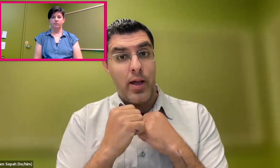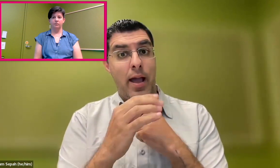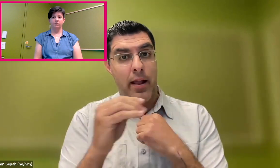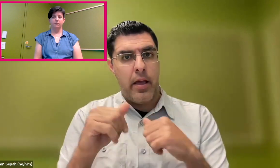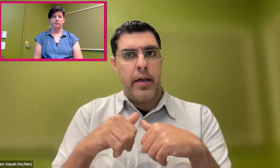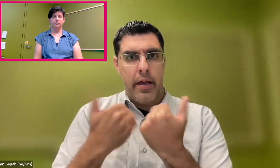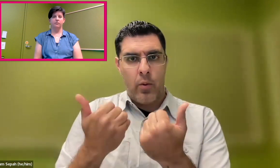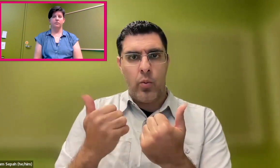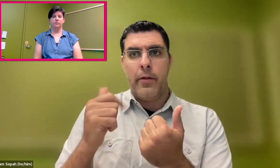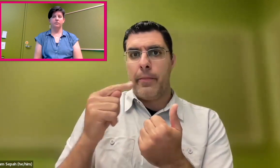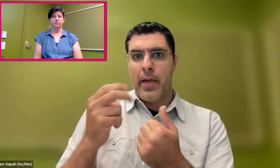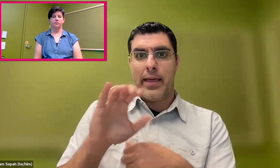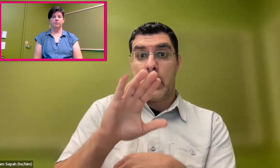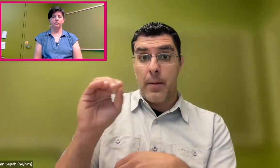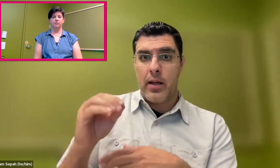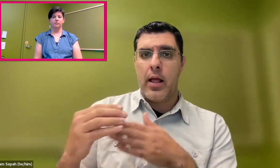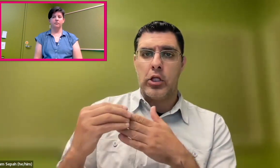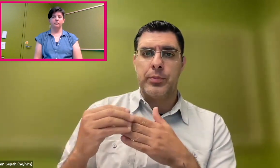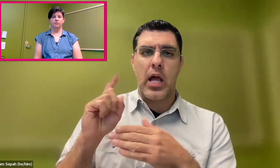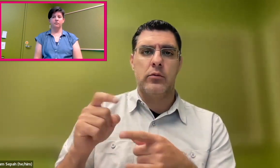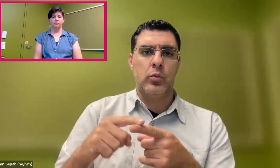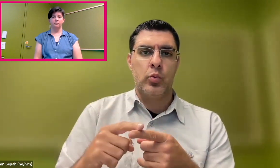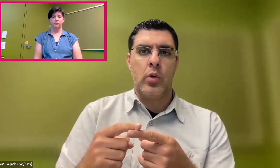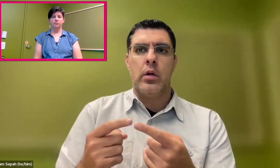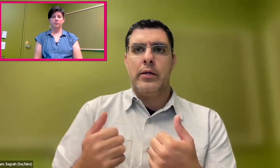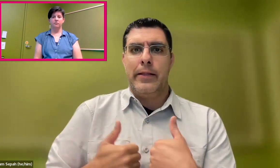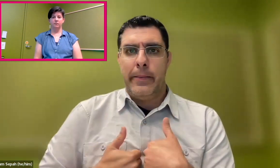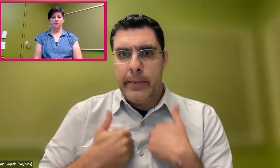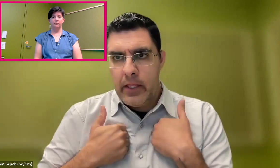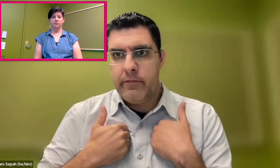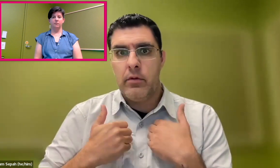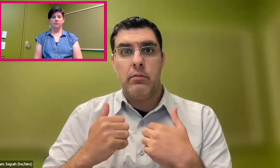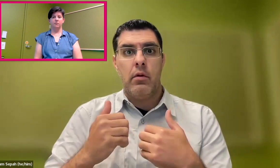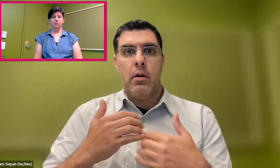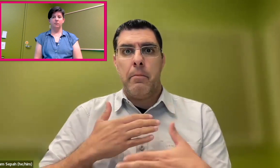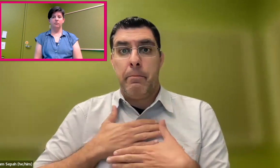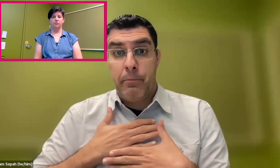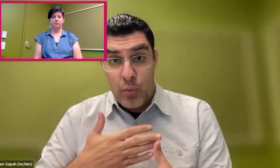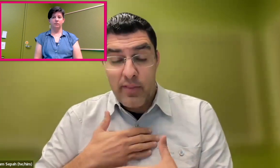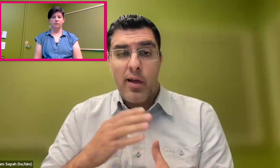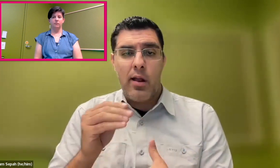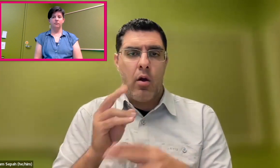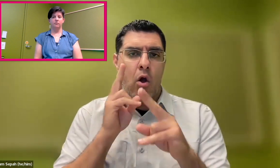to what the company's values are and what the leadership lives,